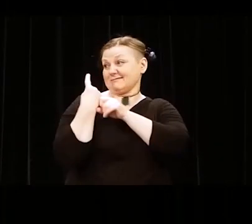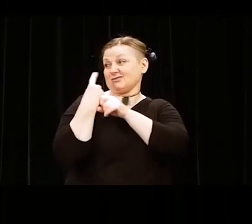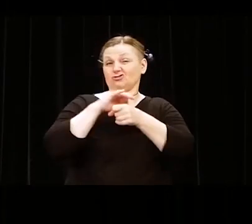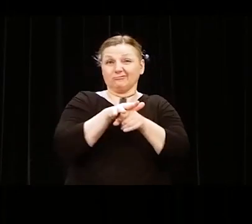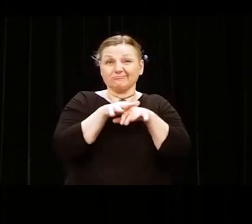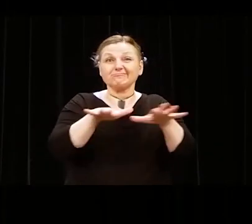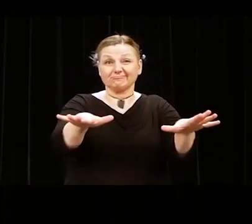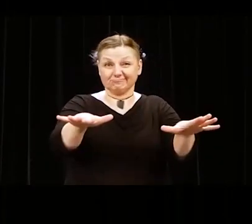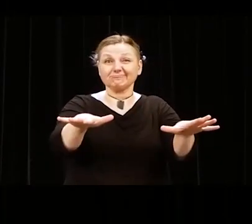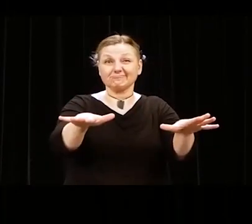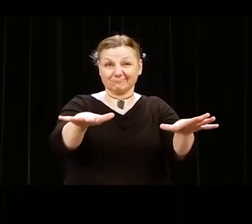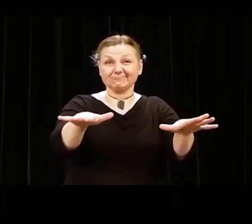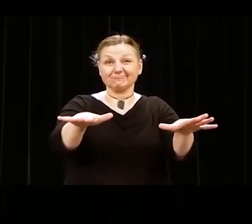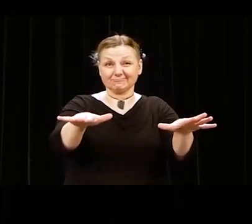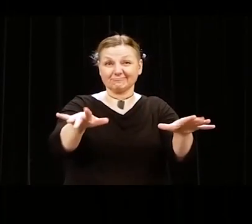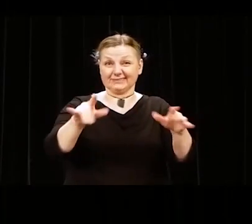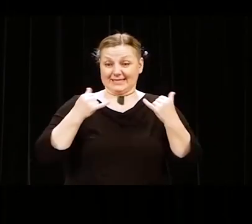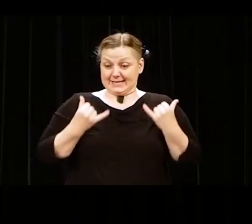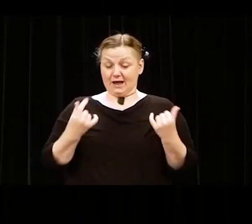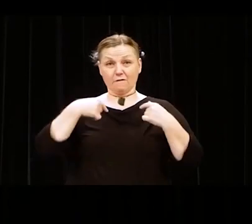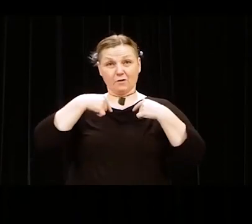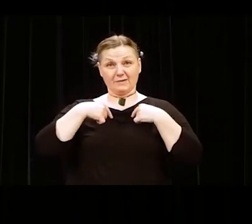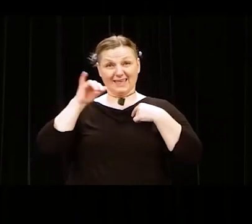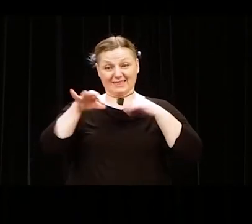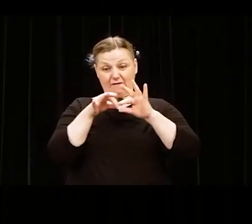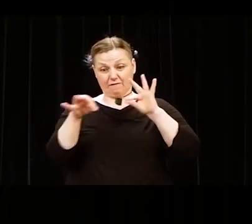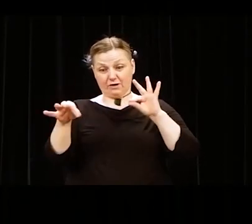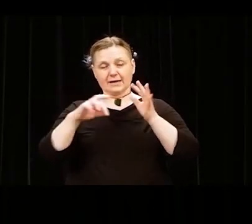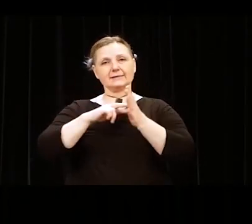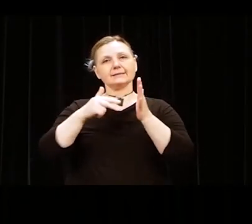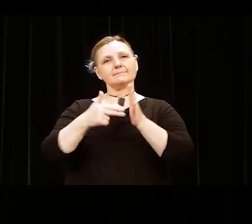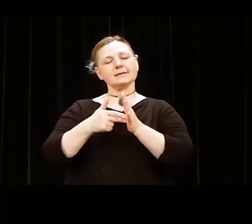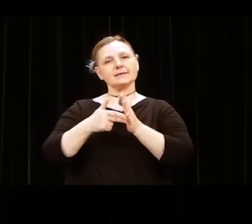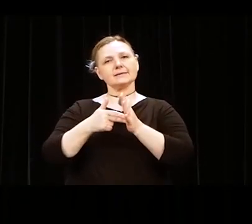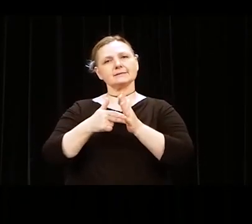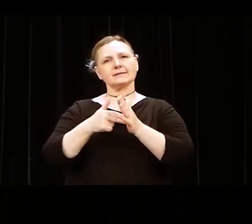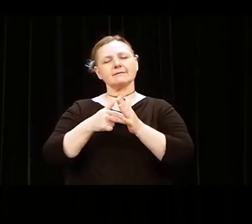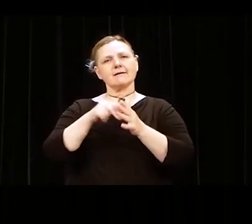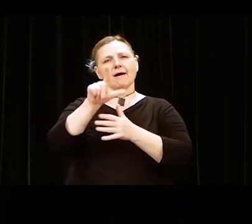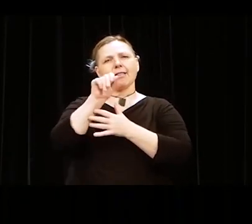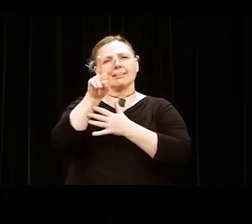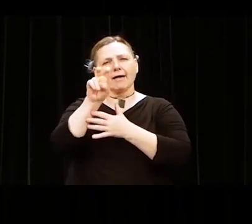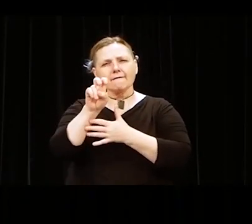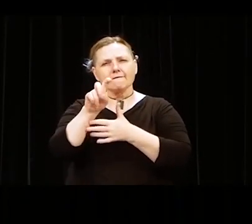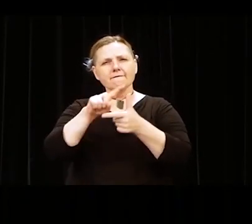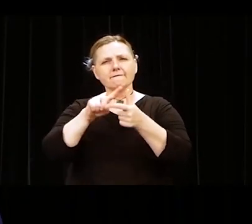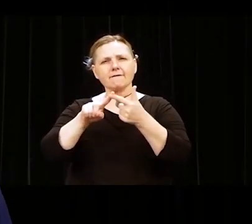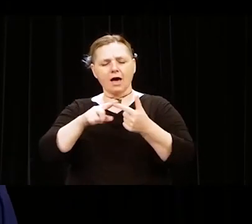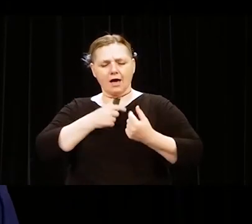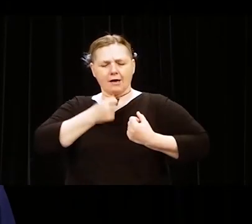For me now. “Pórtate bien” is to carry yourself with love, empathy,